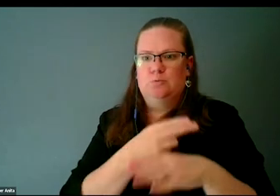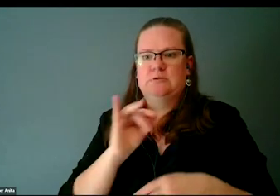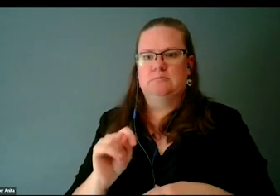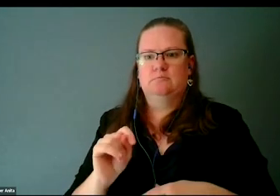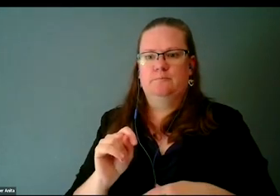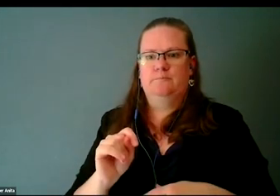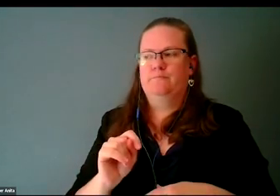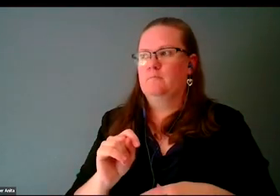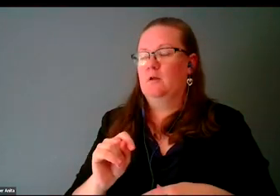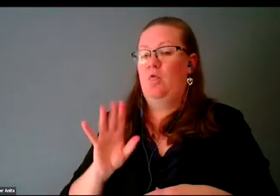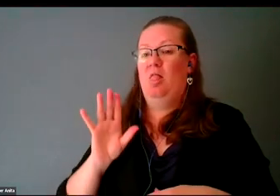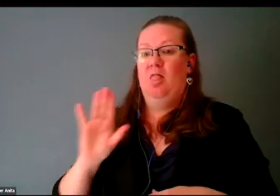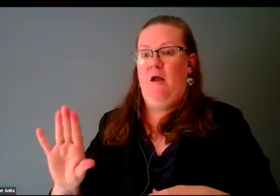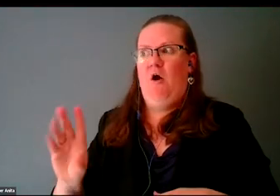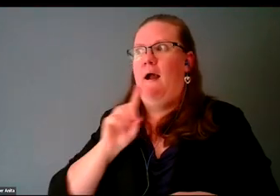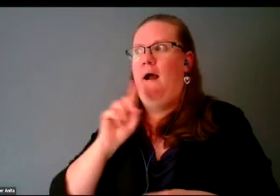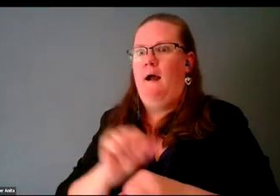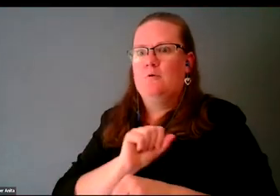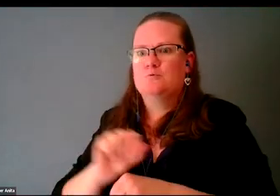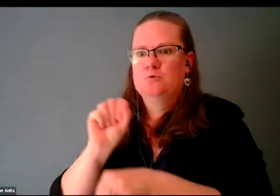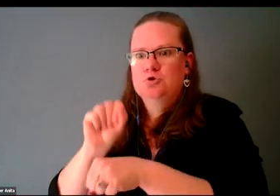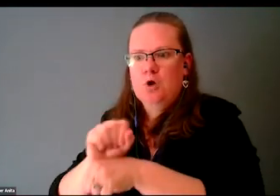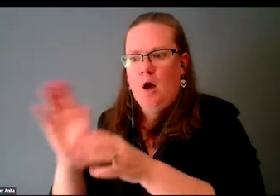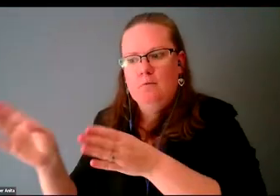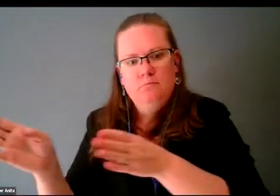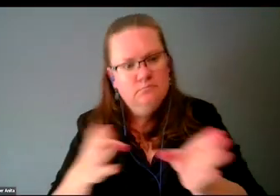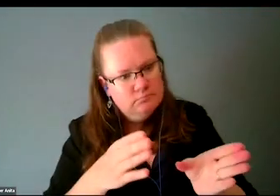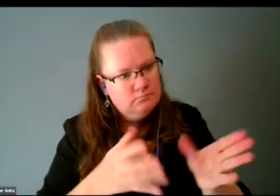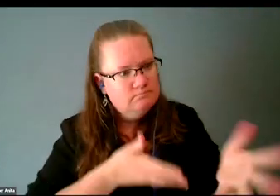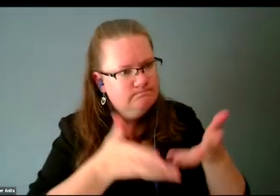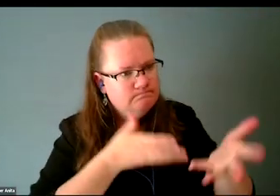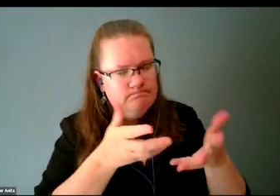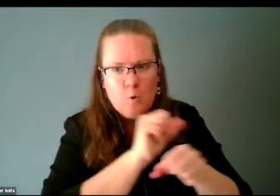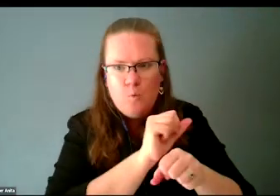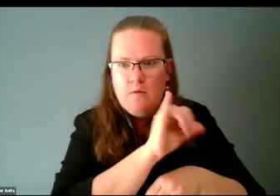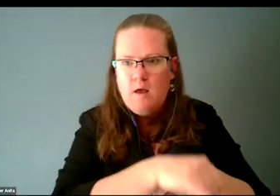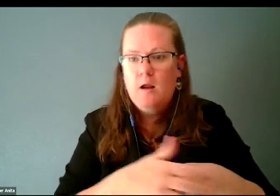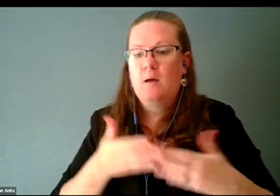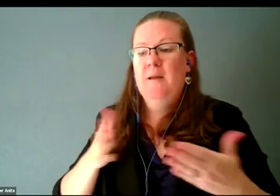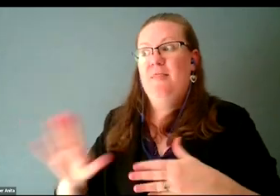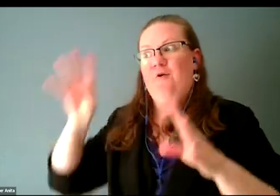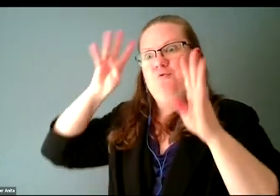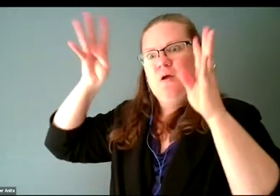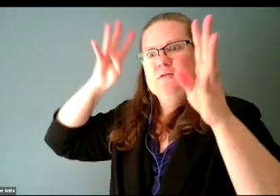maybe their day job or even their creativity to be able to build these communities